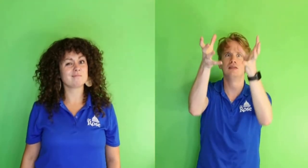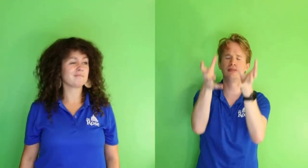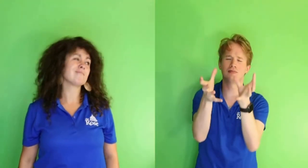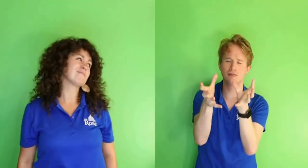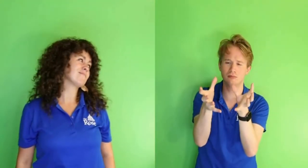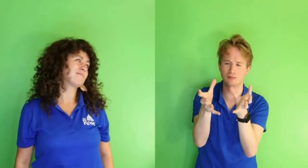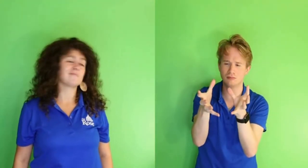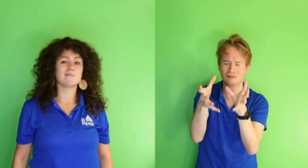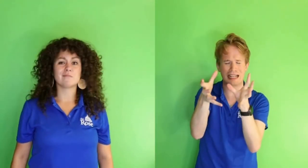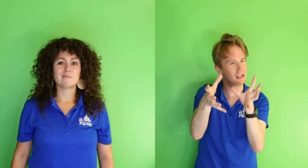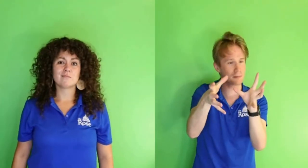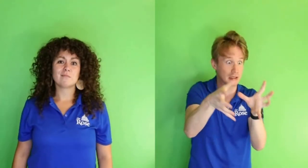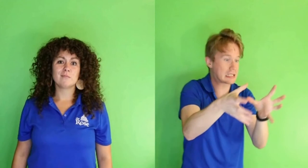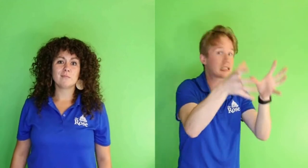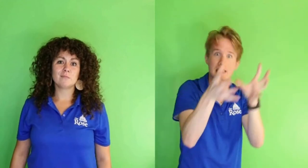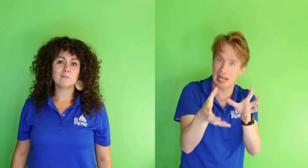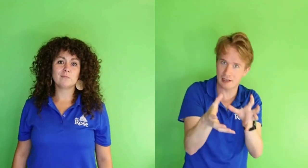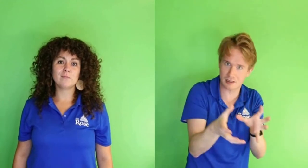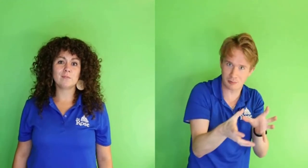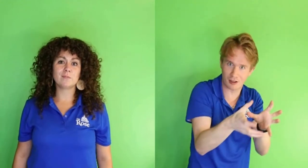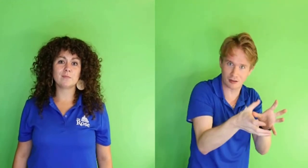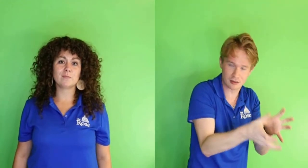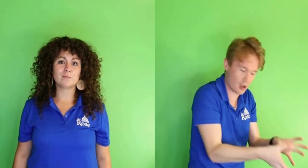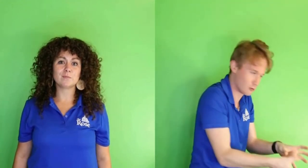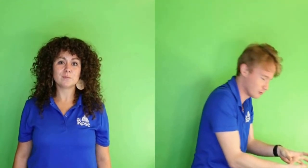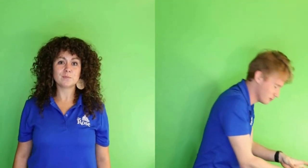I'm gonna put this sadness ball down.